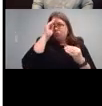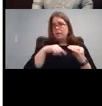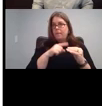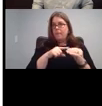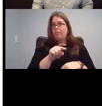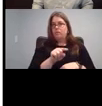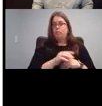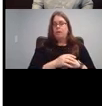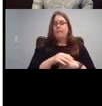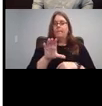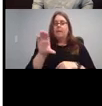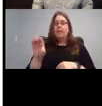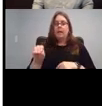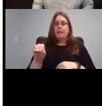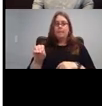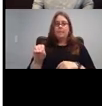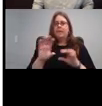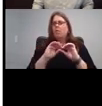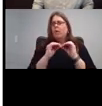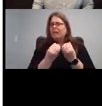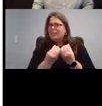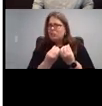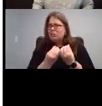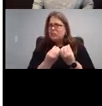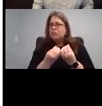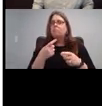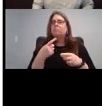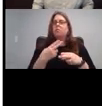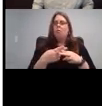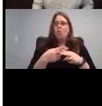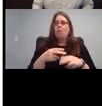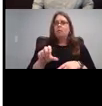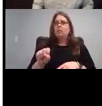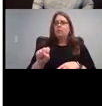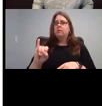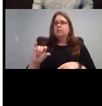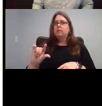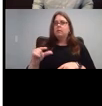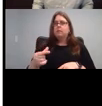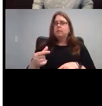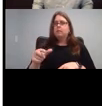company, I believe organization called sign on that.